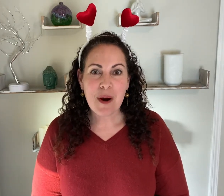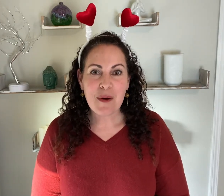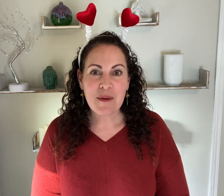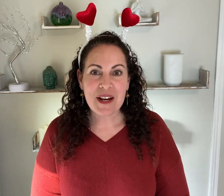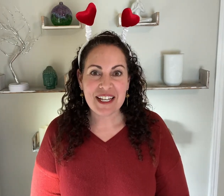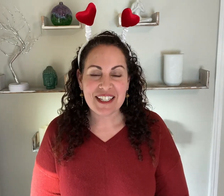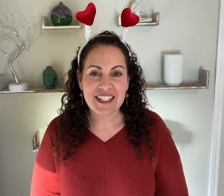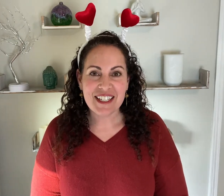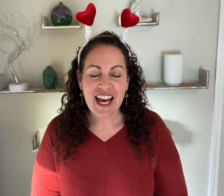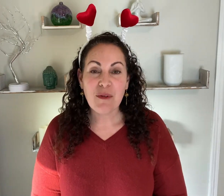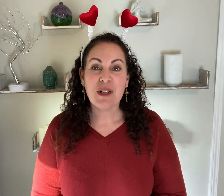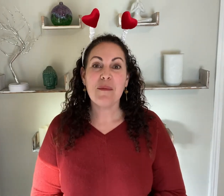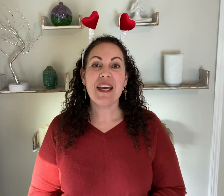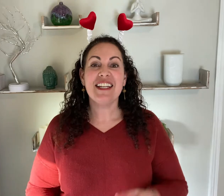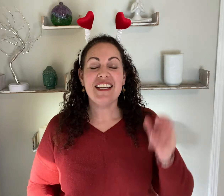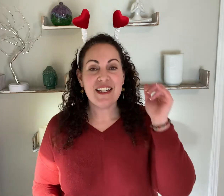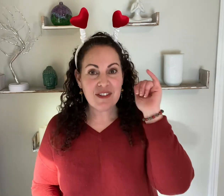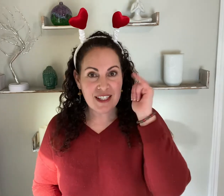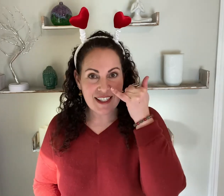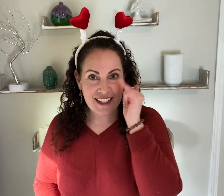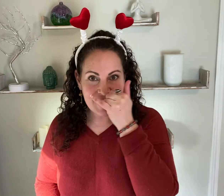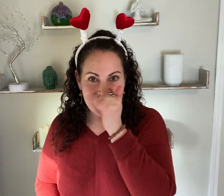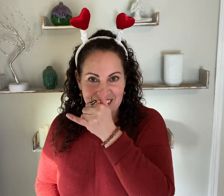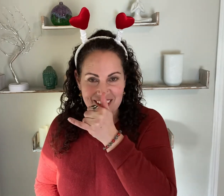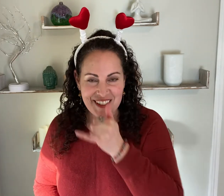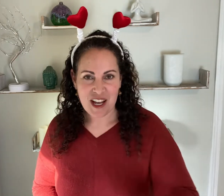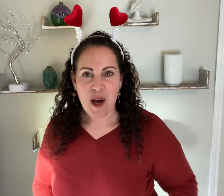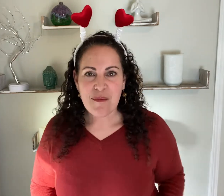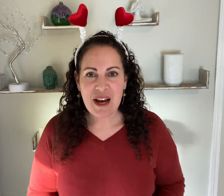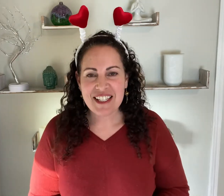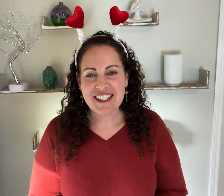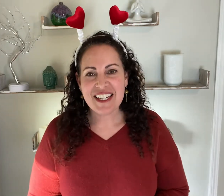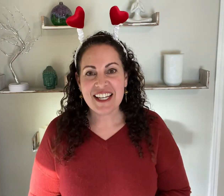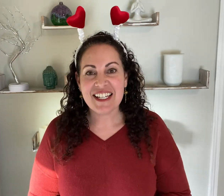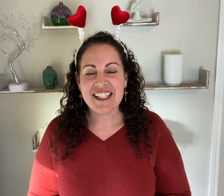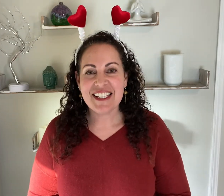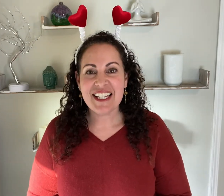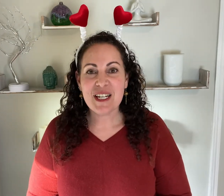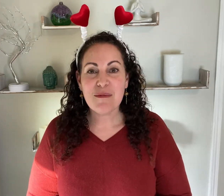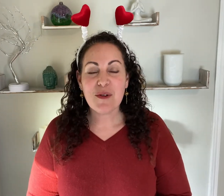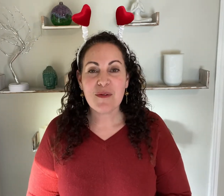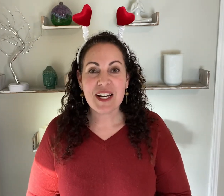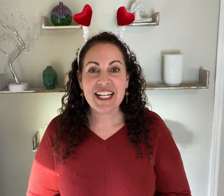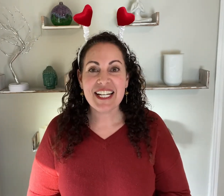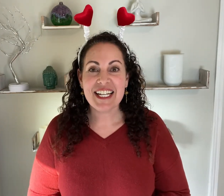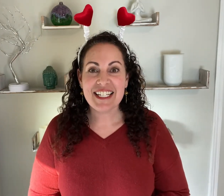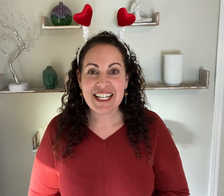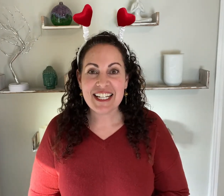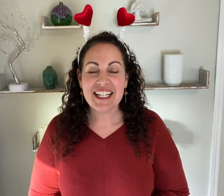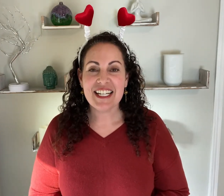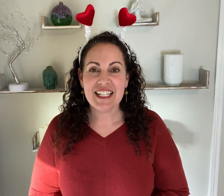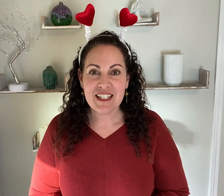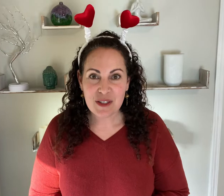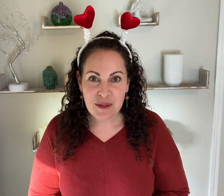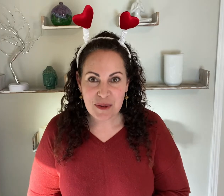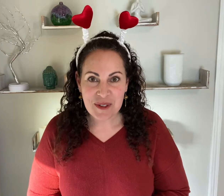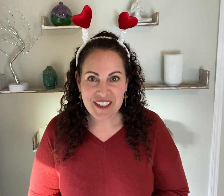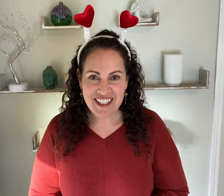We're going to make it even sillier by singing skinnamarinky dinky doo.